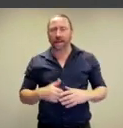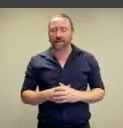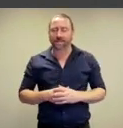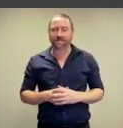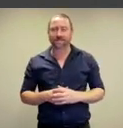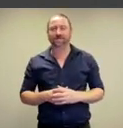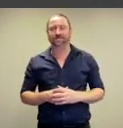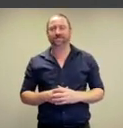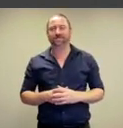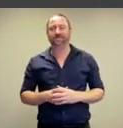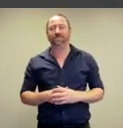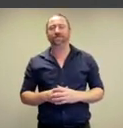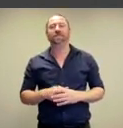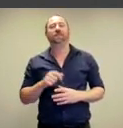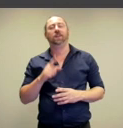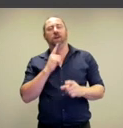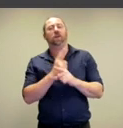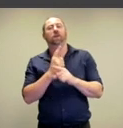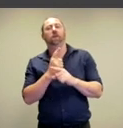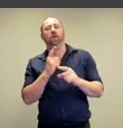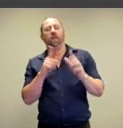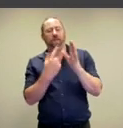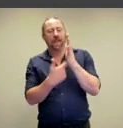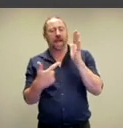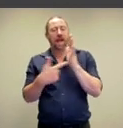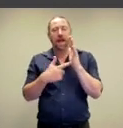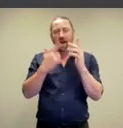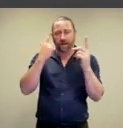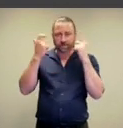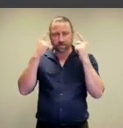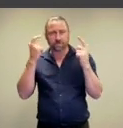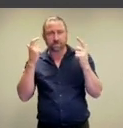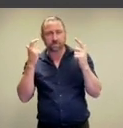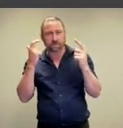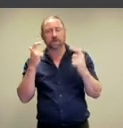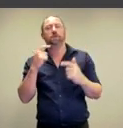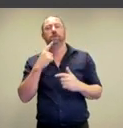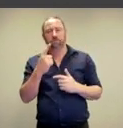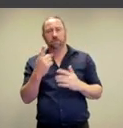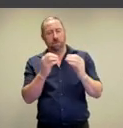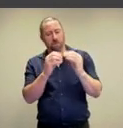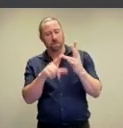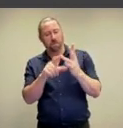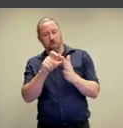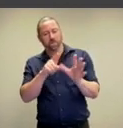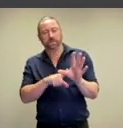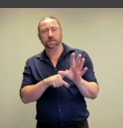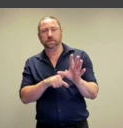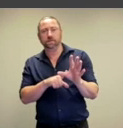Australia. He describes his artistic practice by